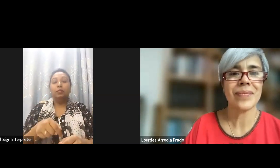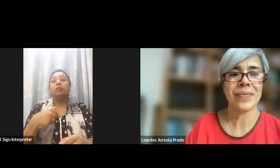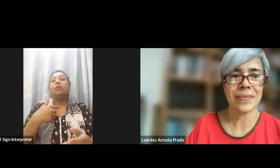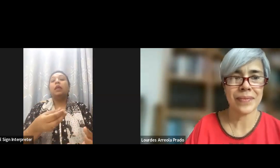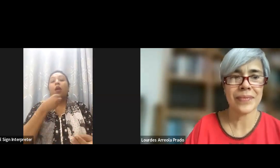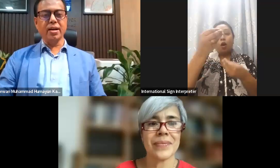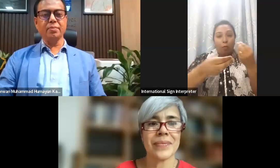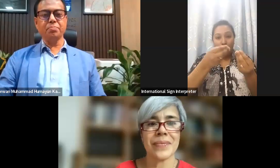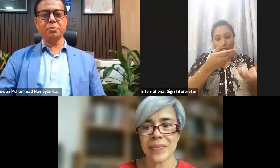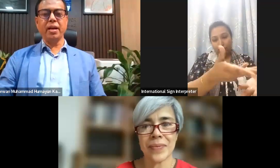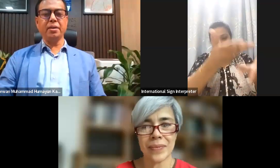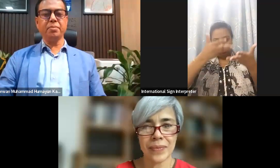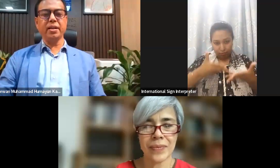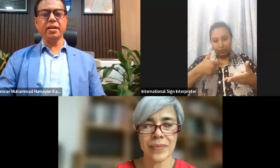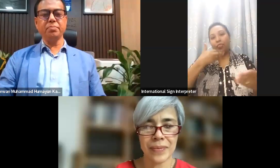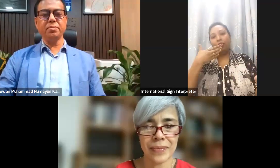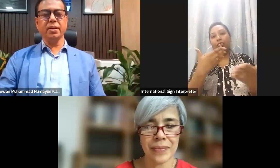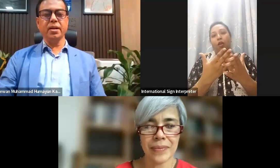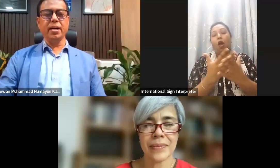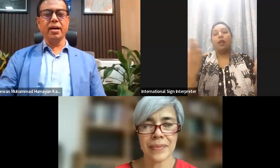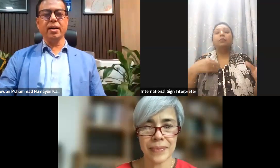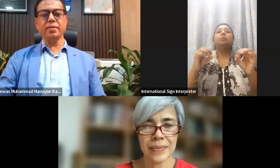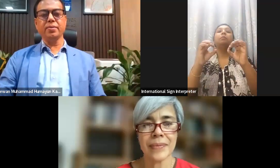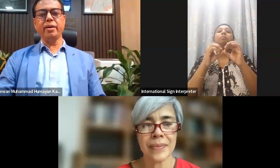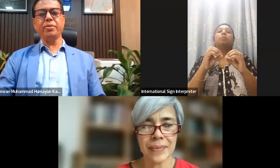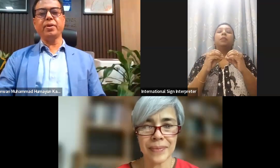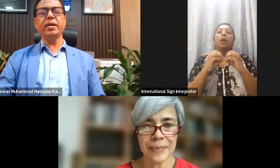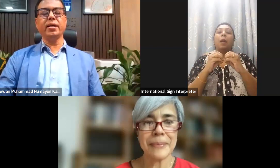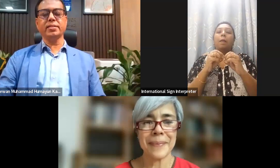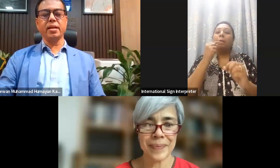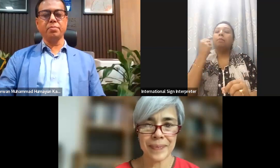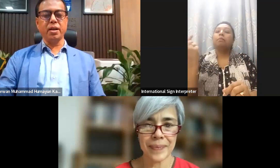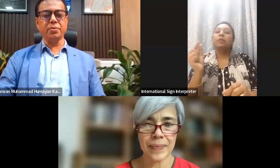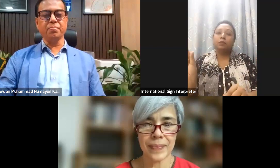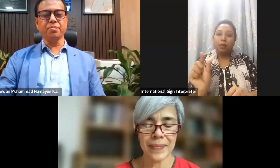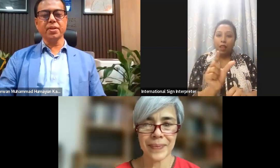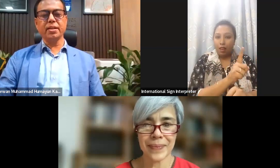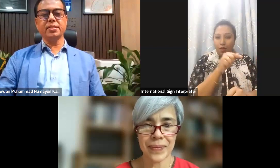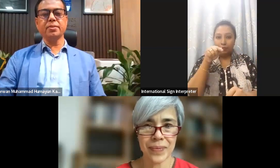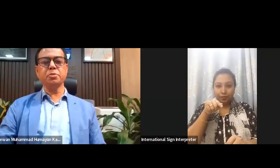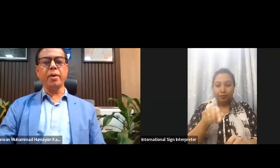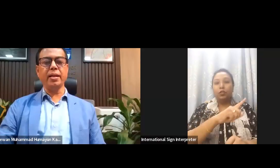floor. Bismillah al-rahman al-rahim. Good day everyone and As-salamu alaykum. Distinguished